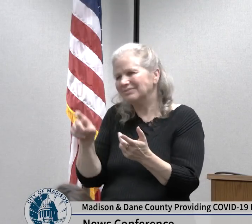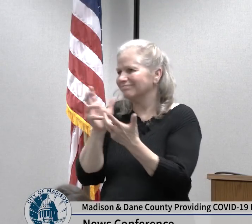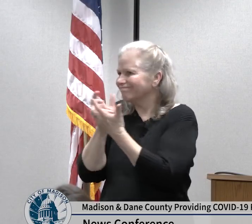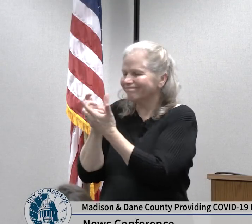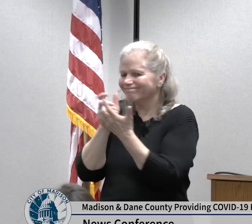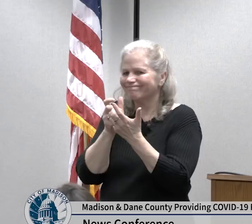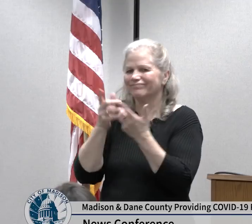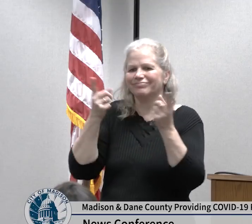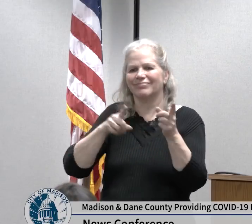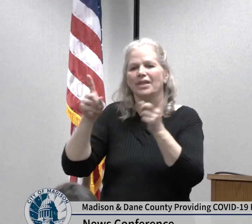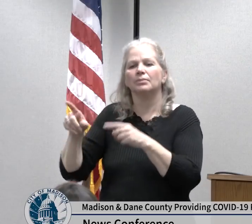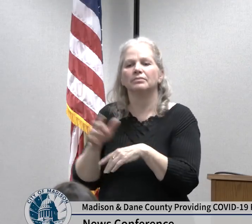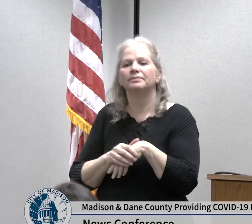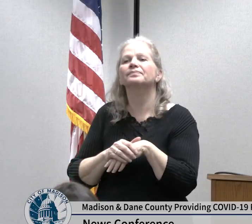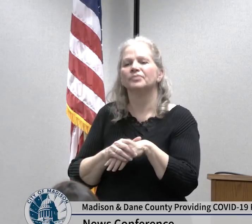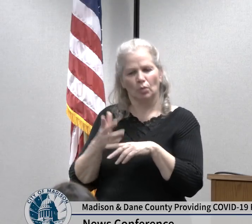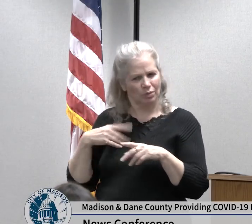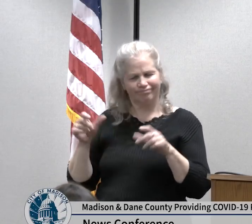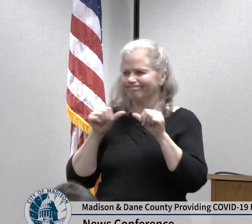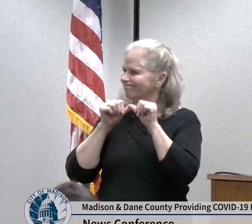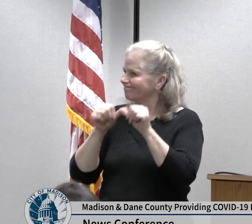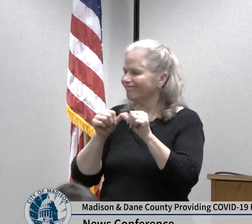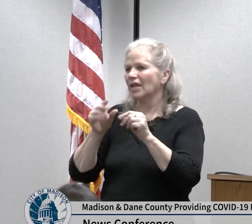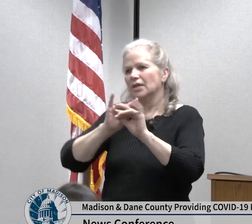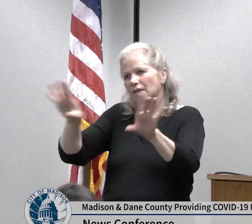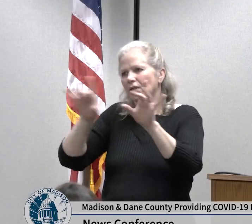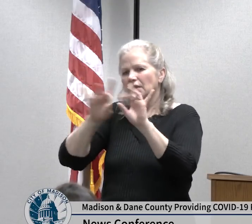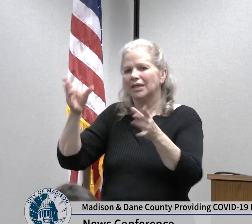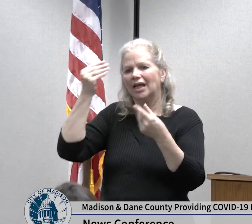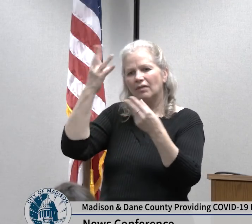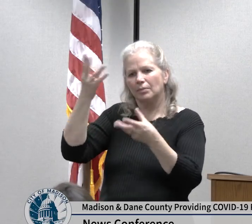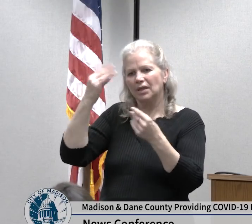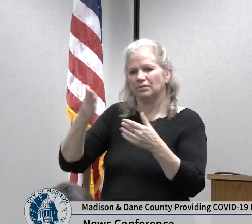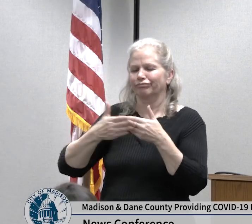up-to-date information and guidance on our website and social media accounts to